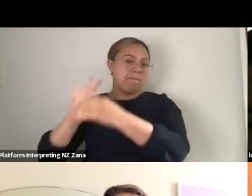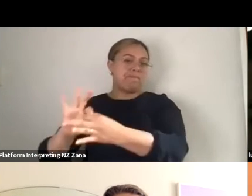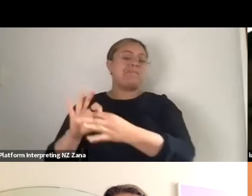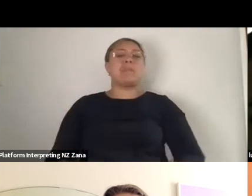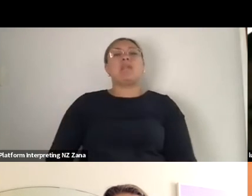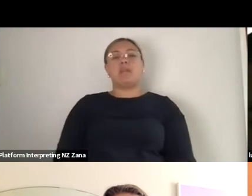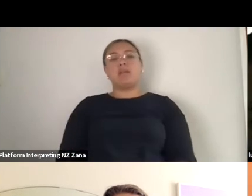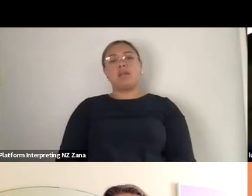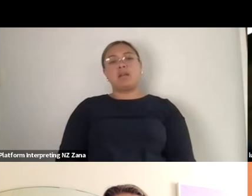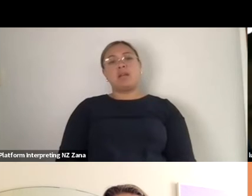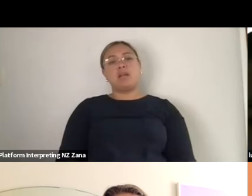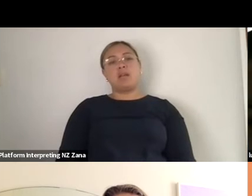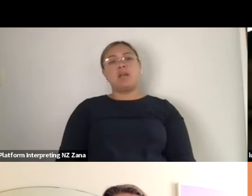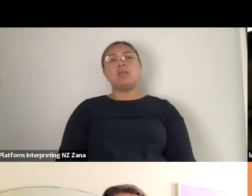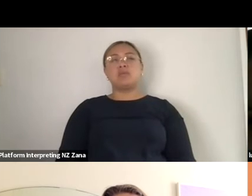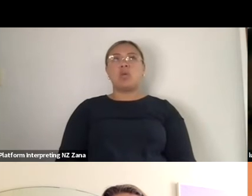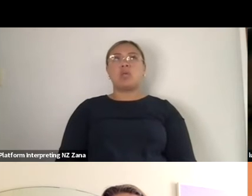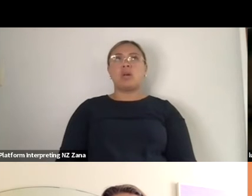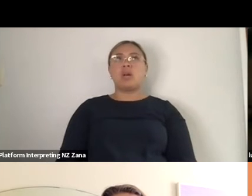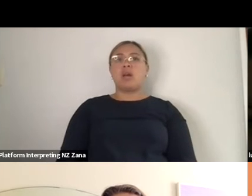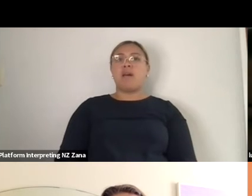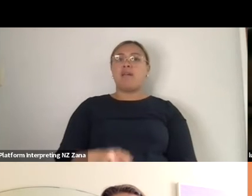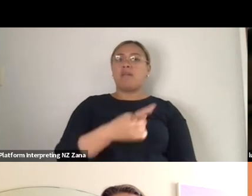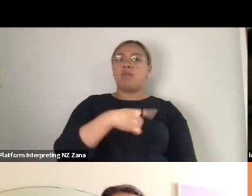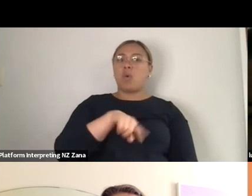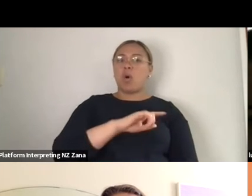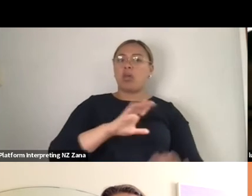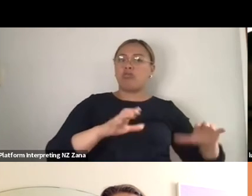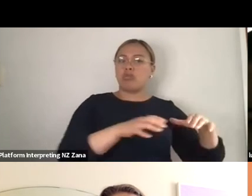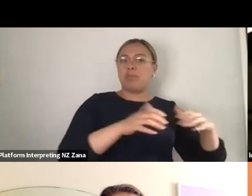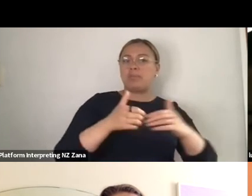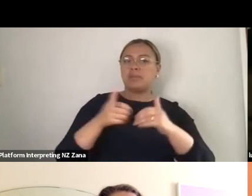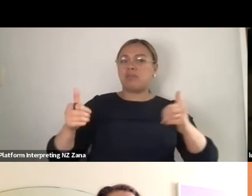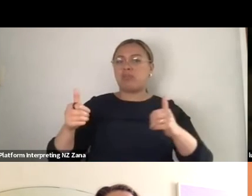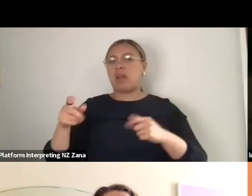at, and this is what your technical- but there's a tendency that those things don't filter through to